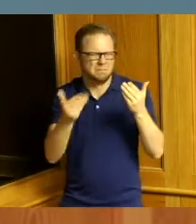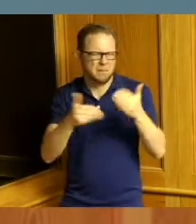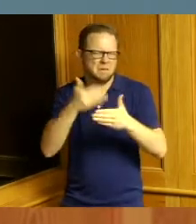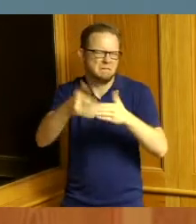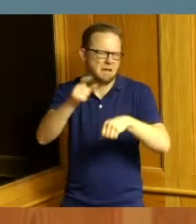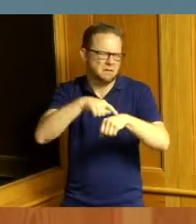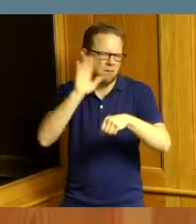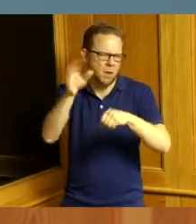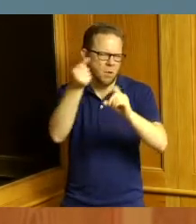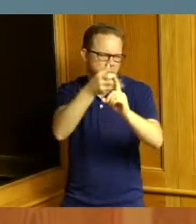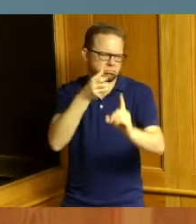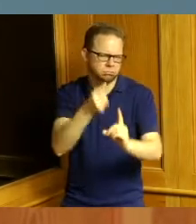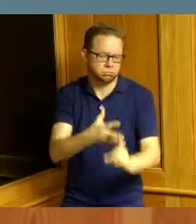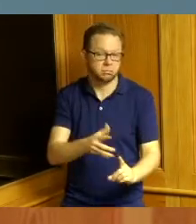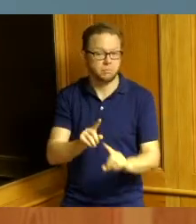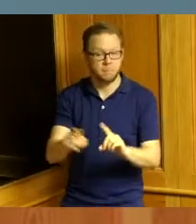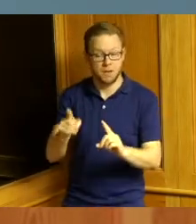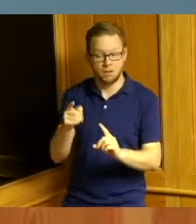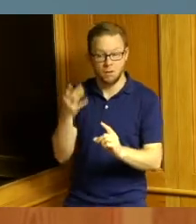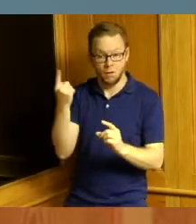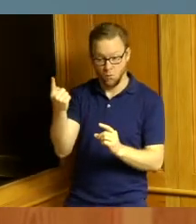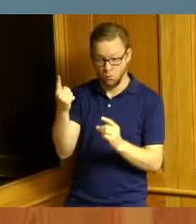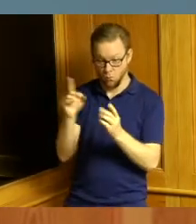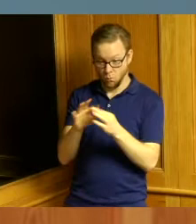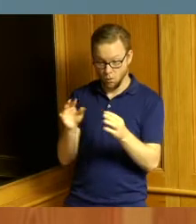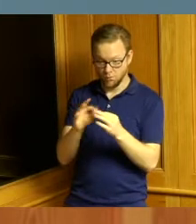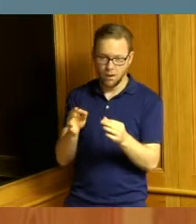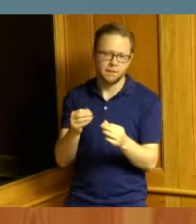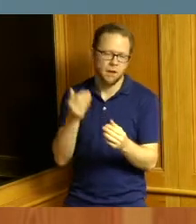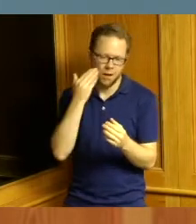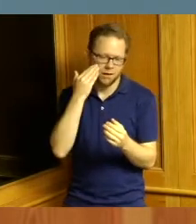thing I do want to bring up and I'll probably be like a broken record for the rest of the year